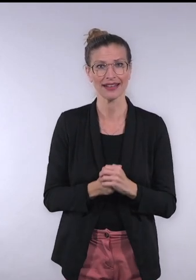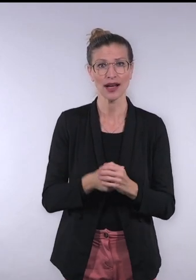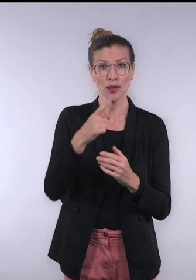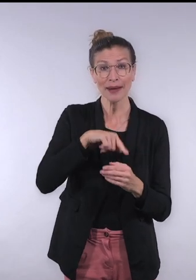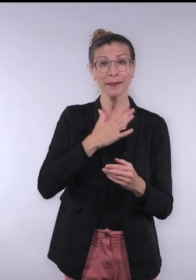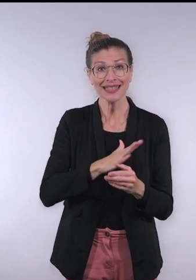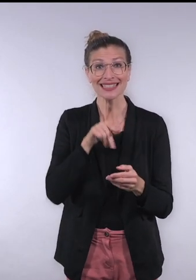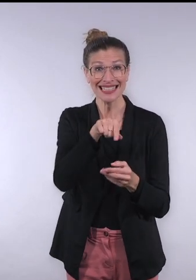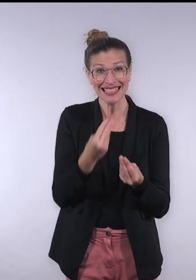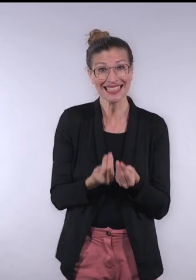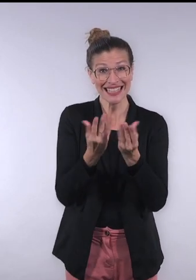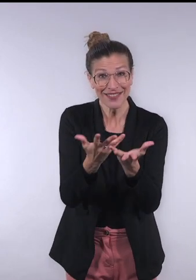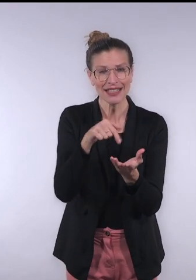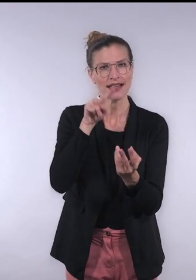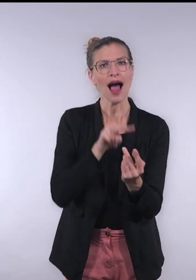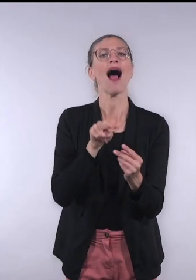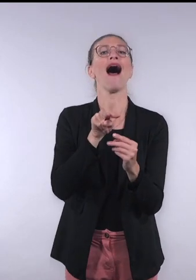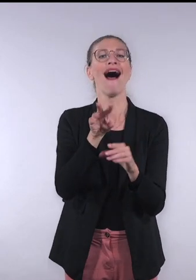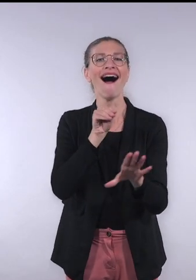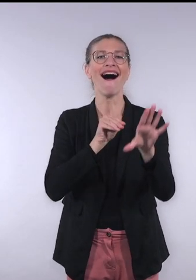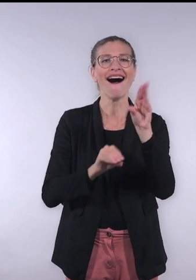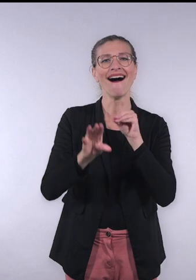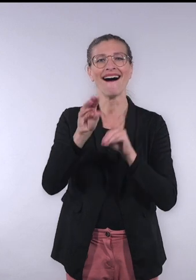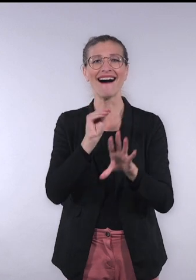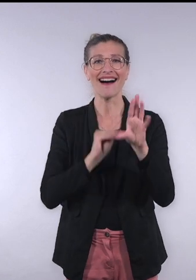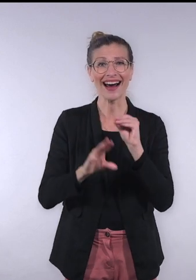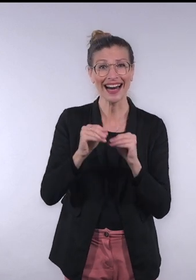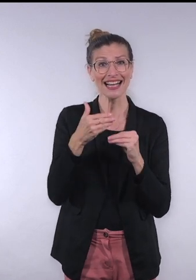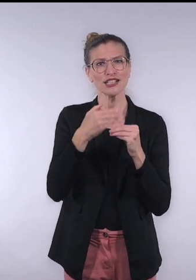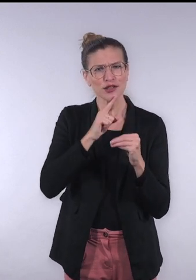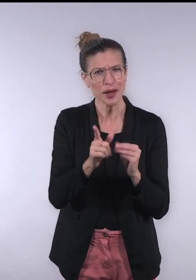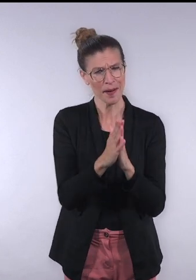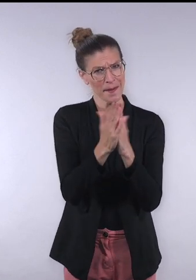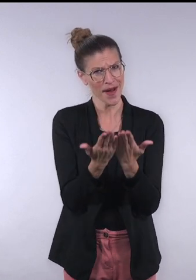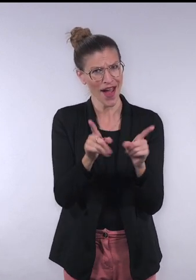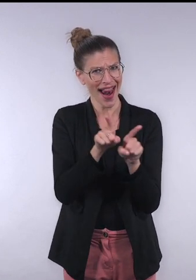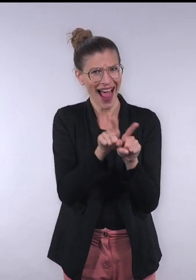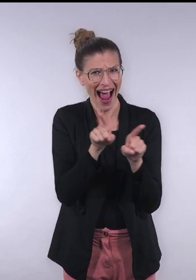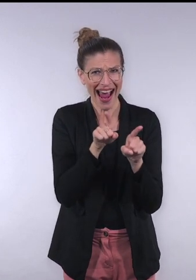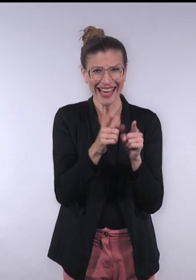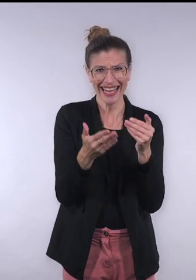There's a little bit of research that talks about Easy Read and the challenges about what that really looks like.